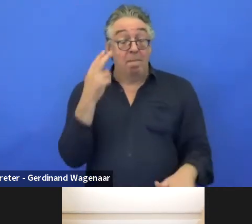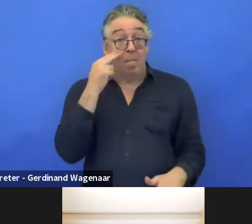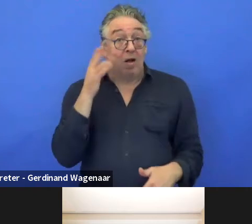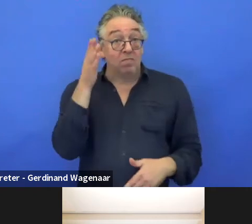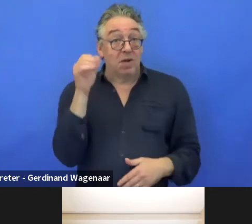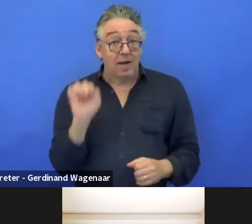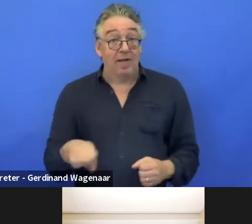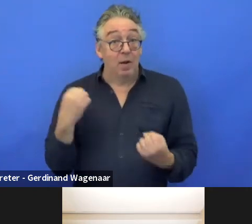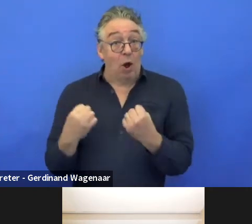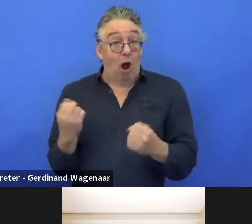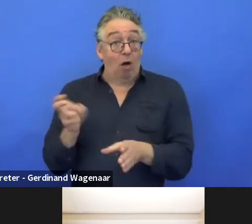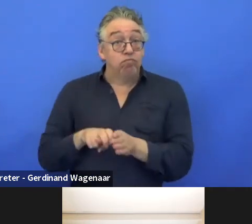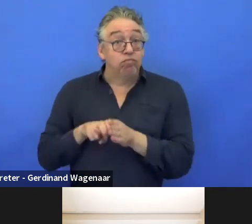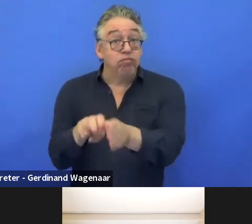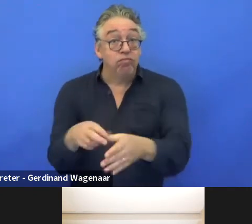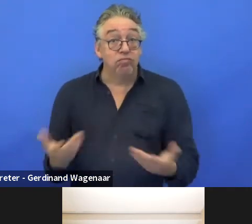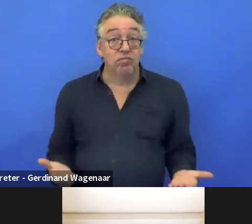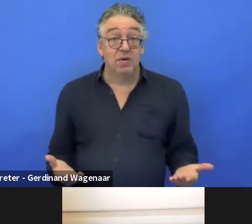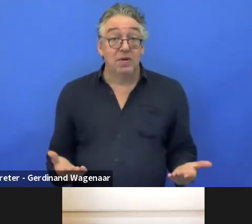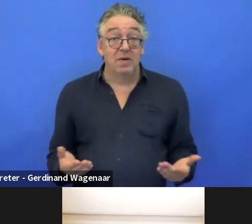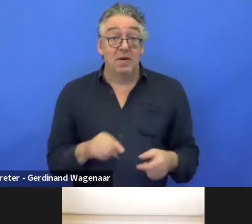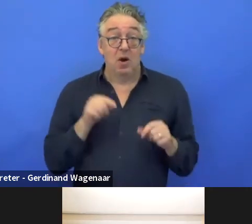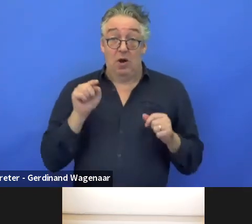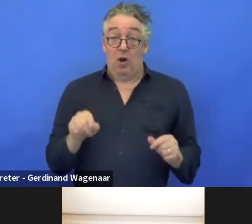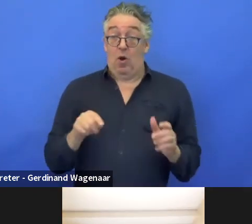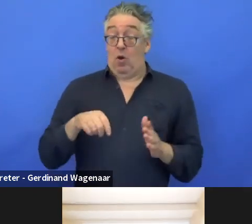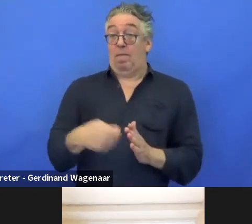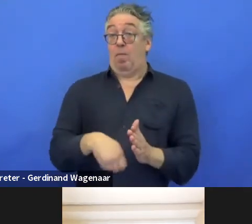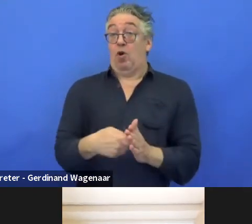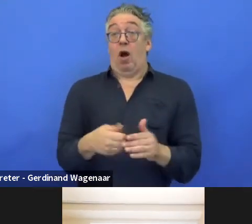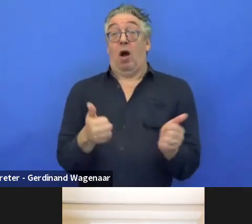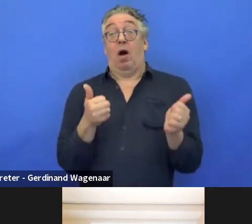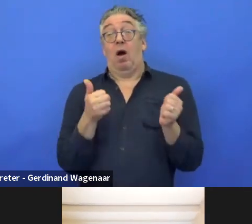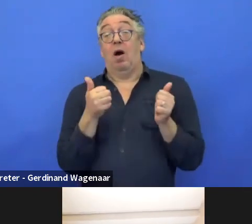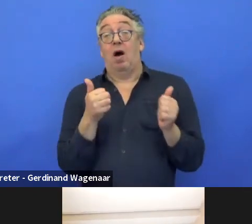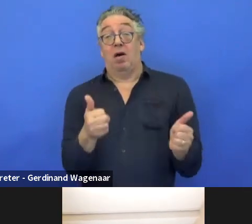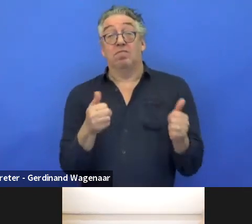These projects are a great opportunity to involve our members directly